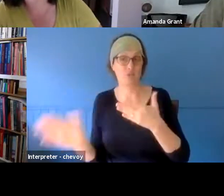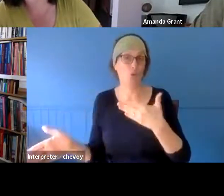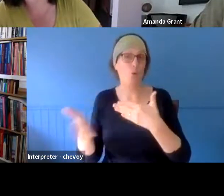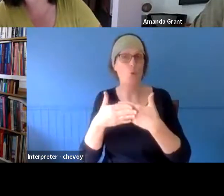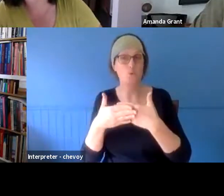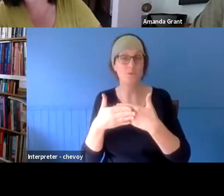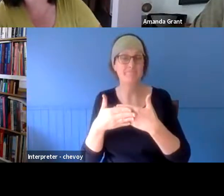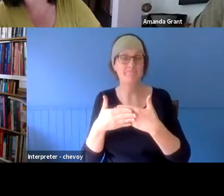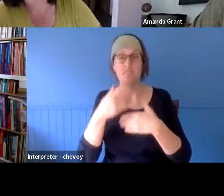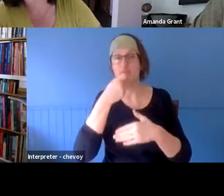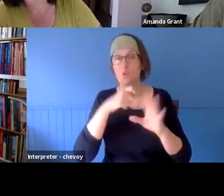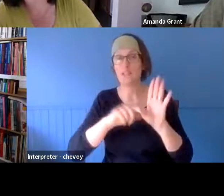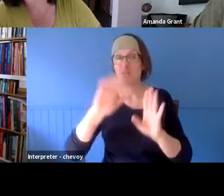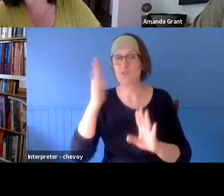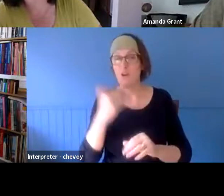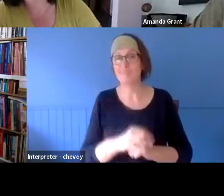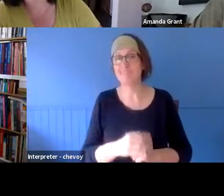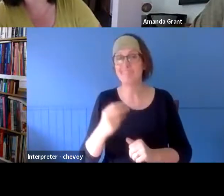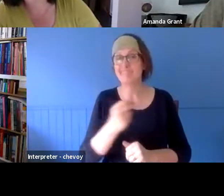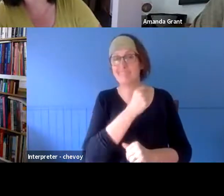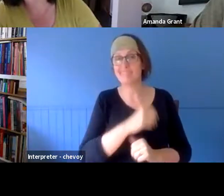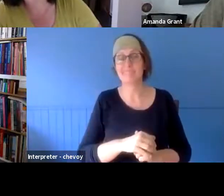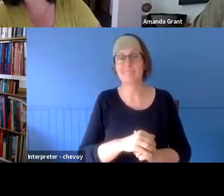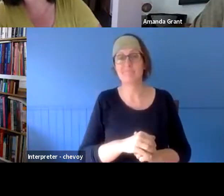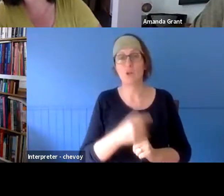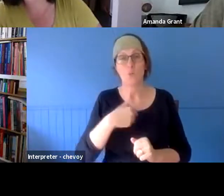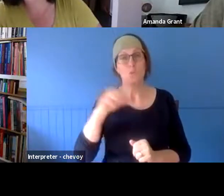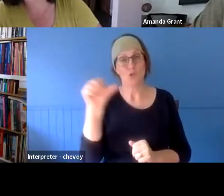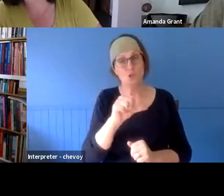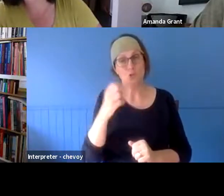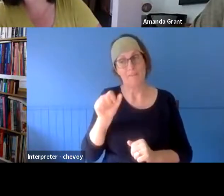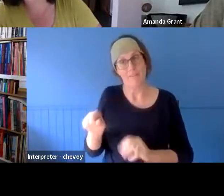have that organisation. It was a membership organisation. We really